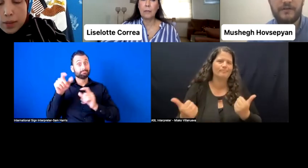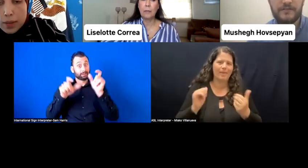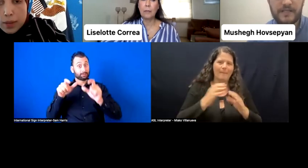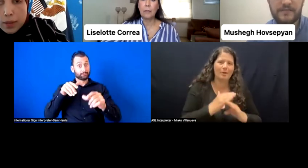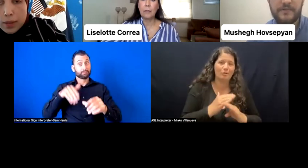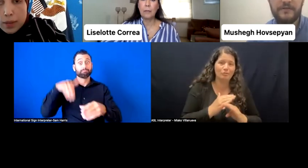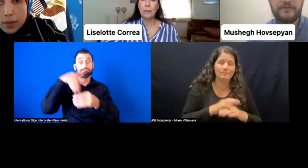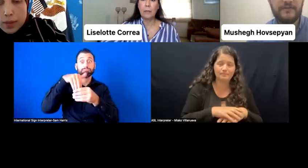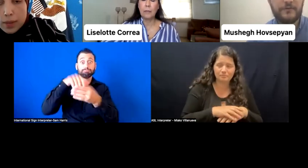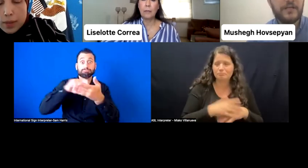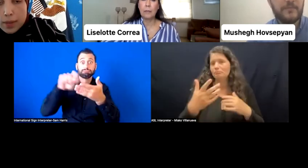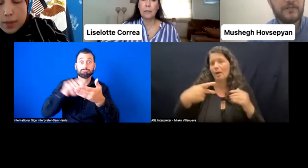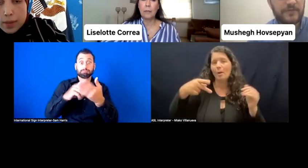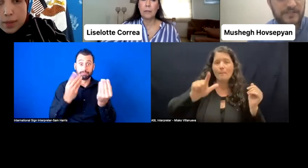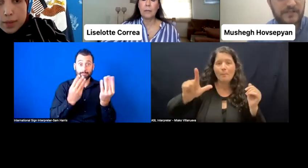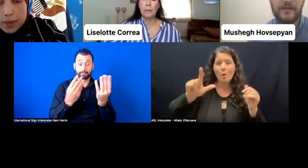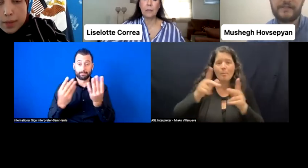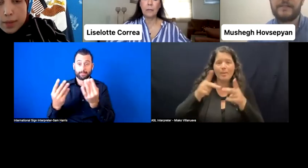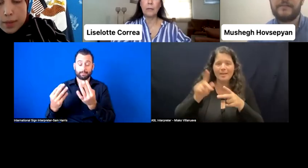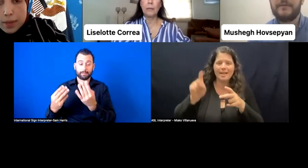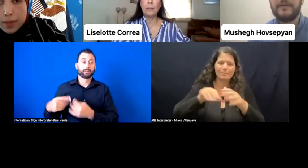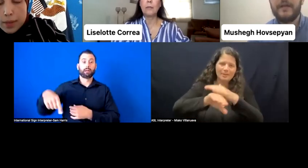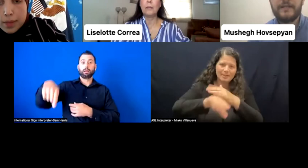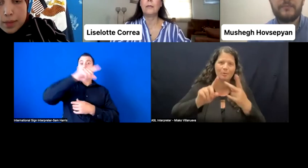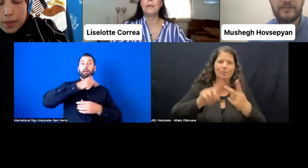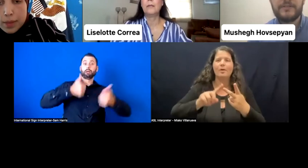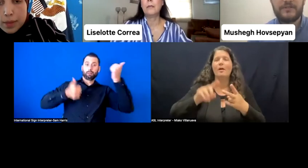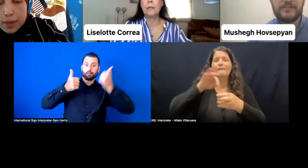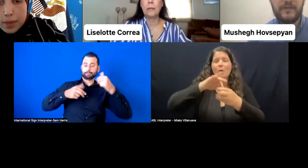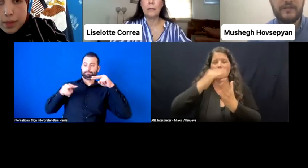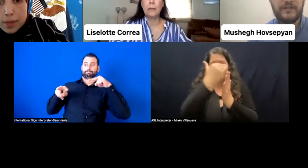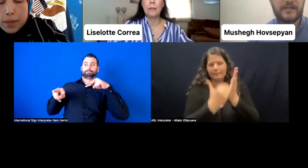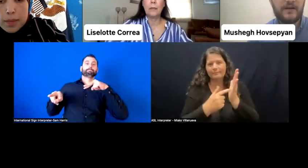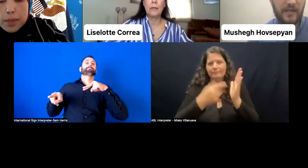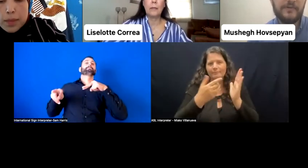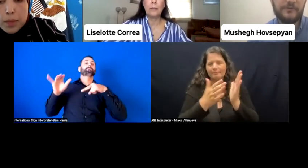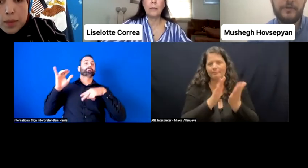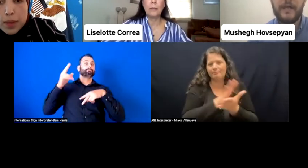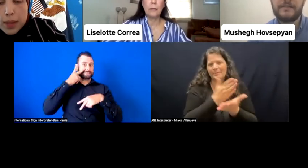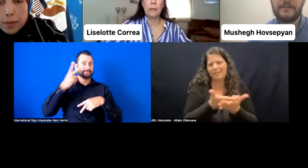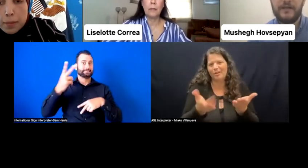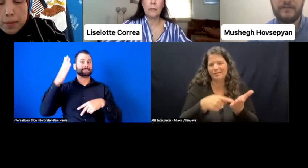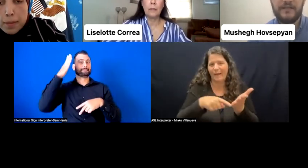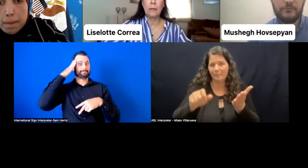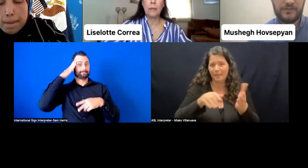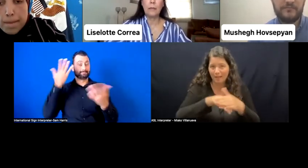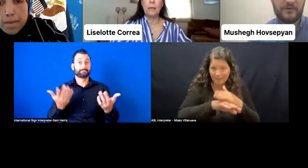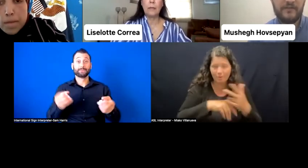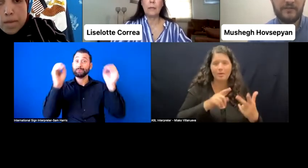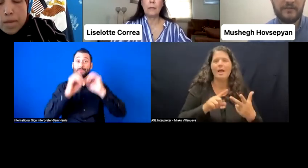accessible, that voting materials are accessible, and that persons with disabilities are able to cast their votes in private.